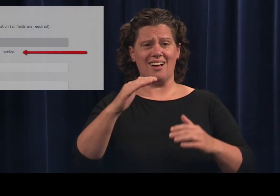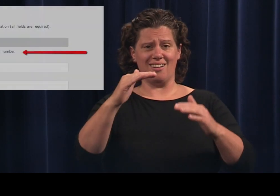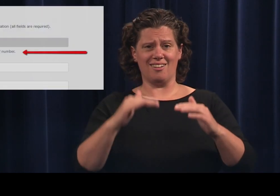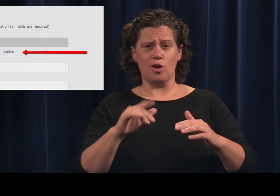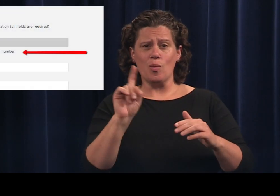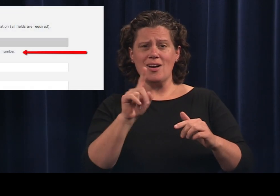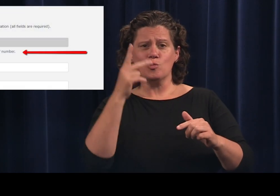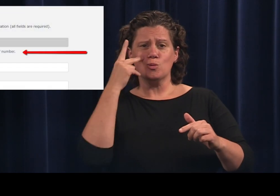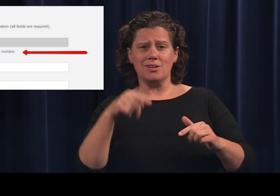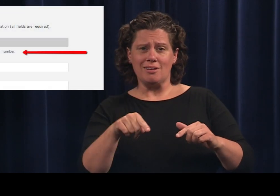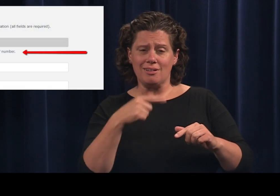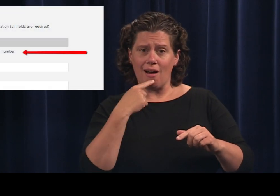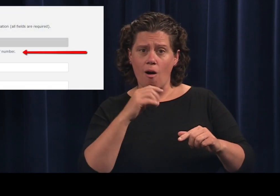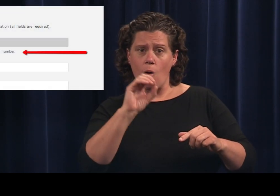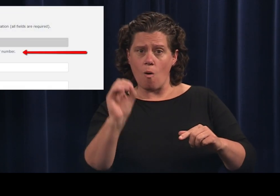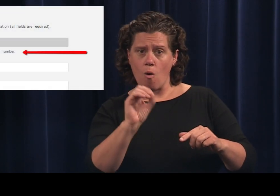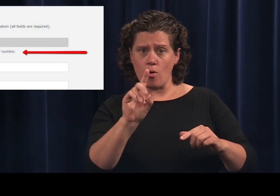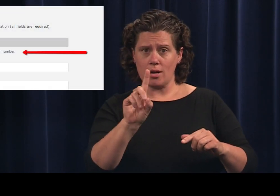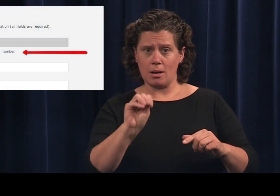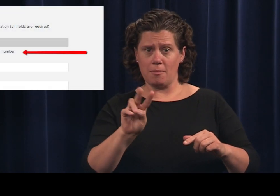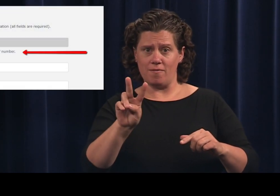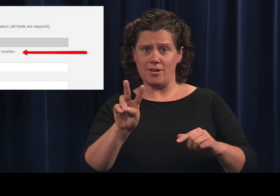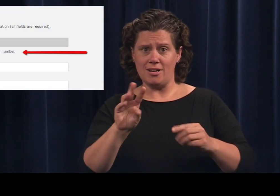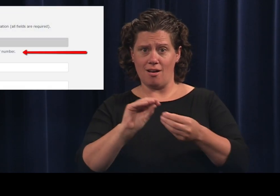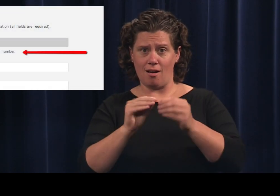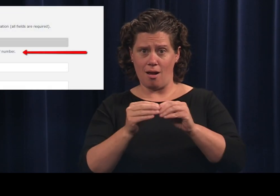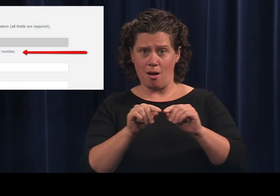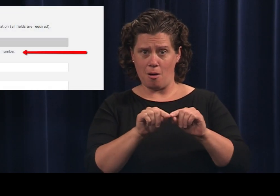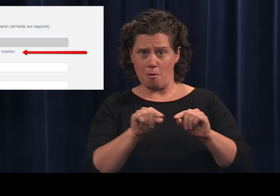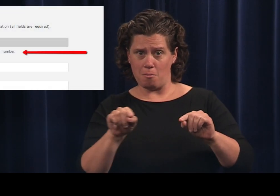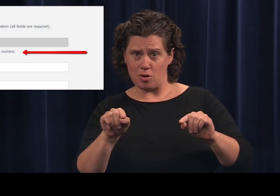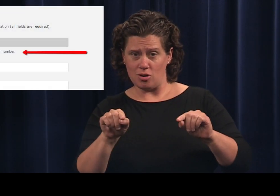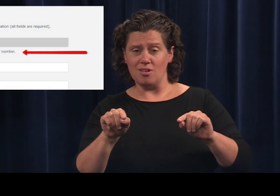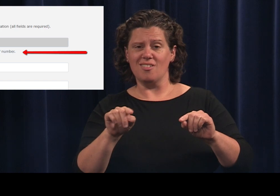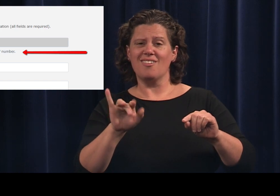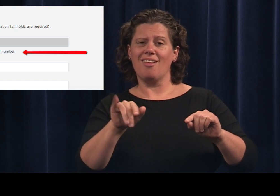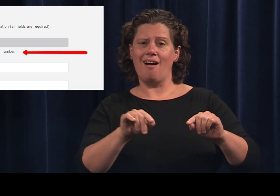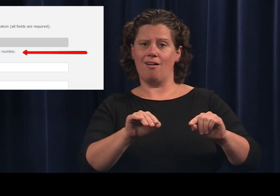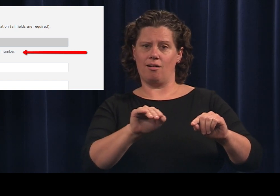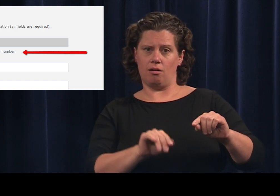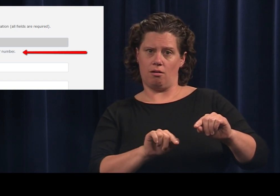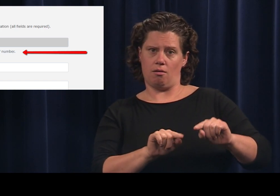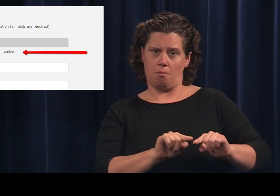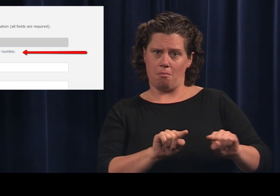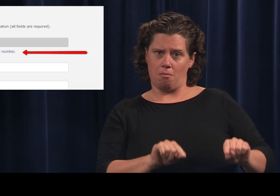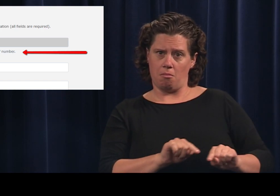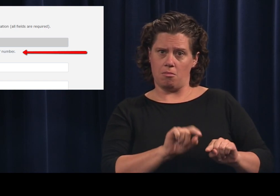Under the field for Oregon DMV number check the box for